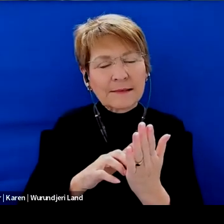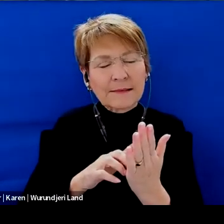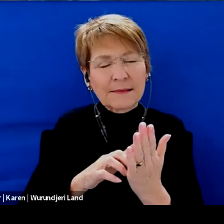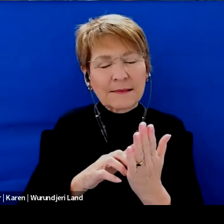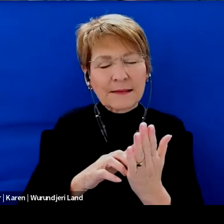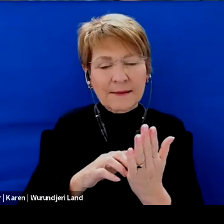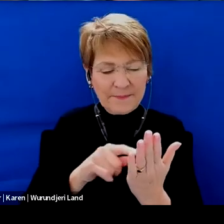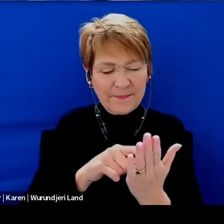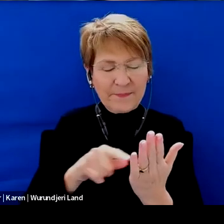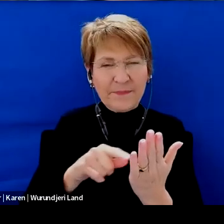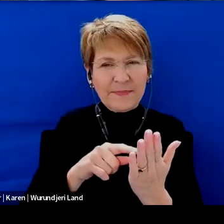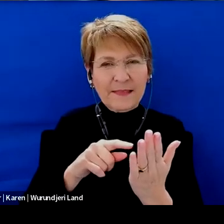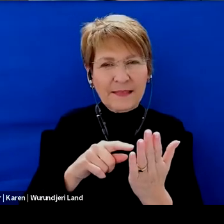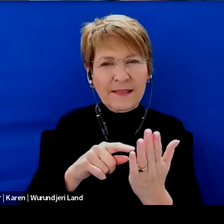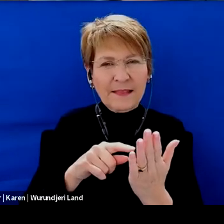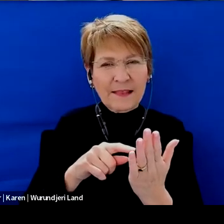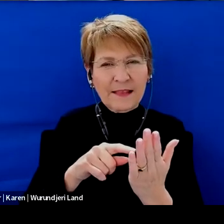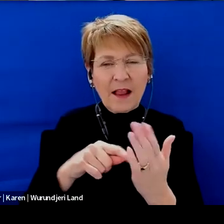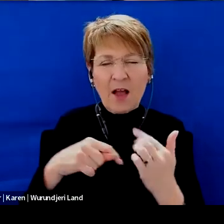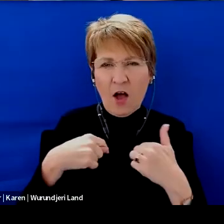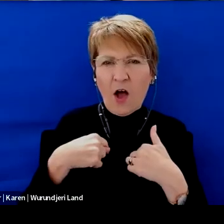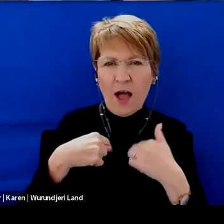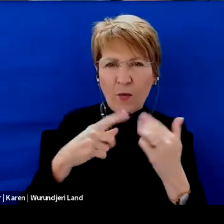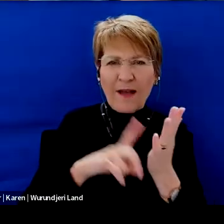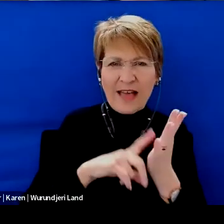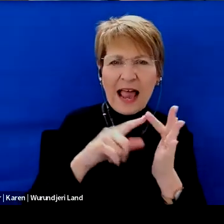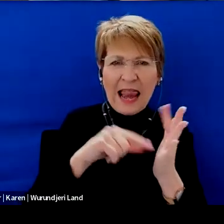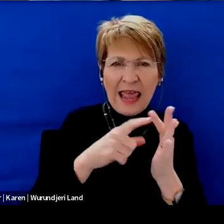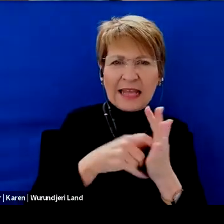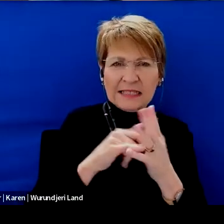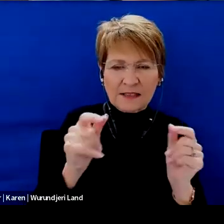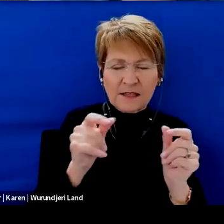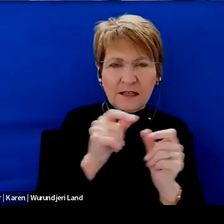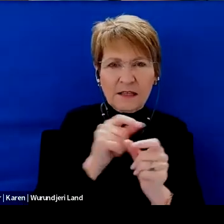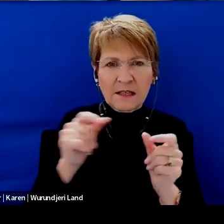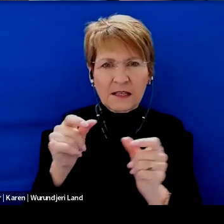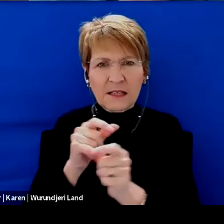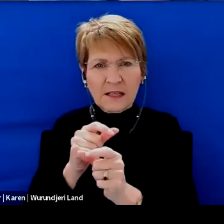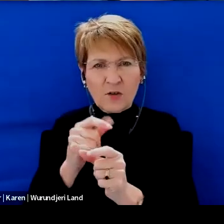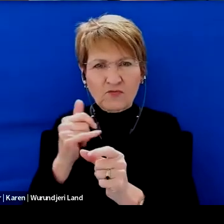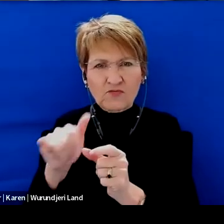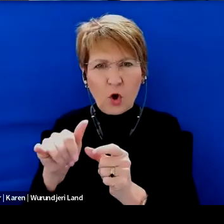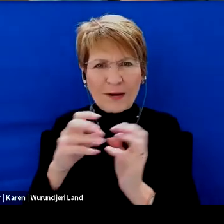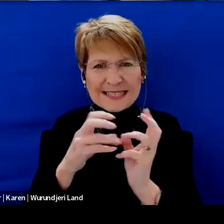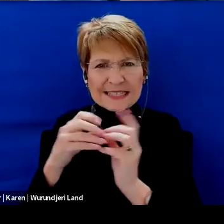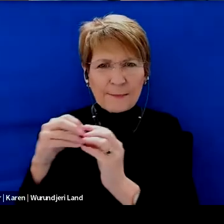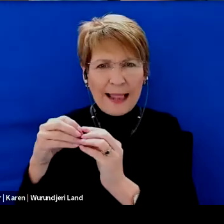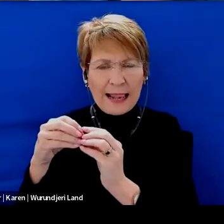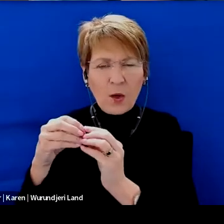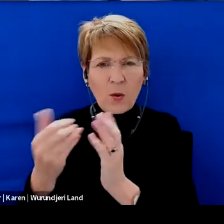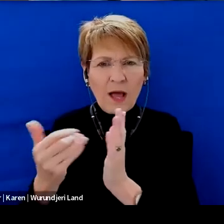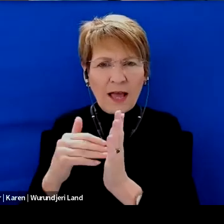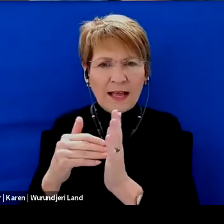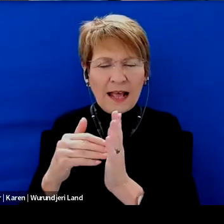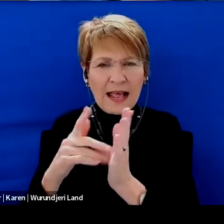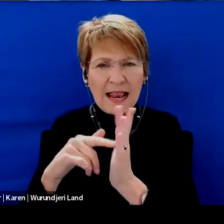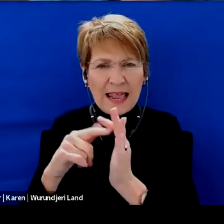I would get letters in the wrong order that get that be closed but I'd have one off, or I might have an extra something.